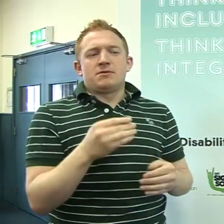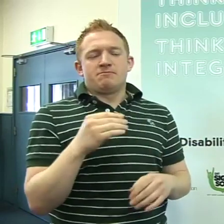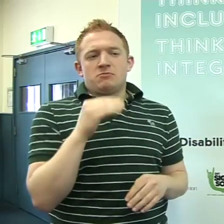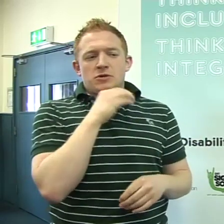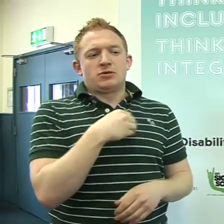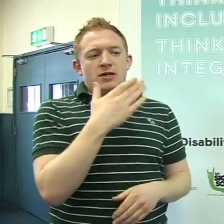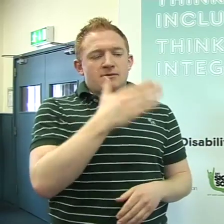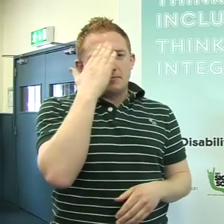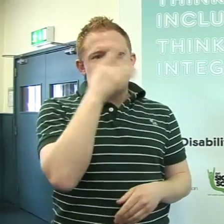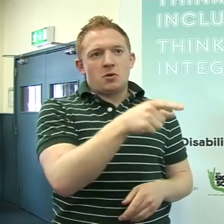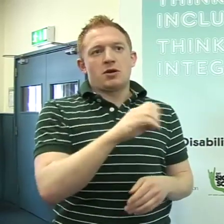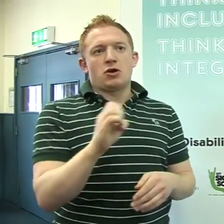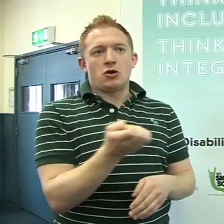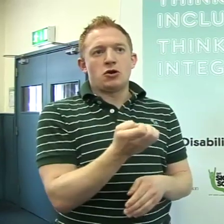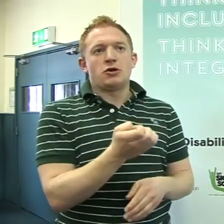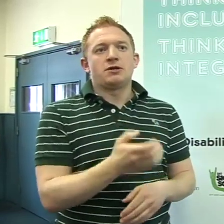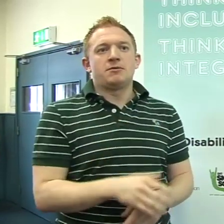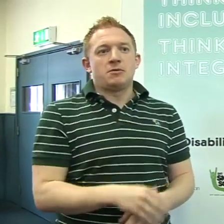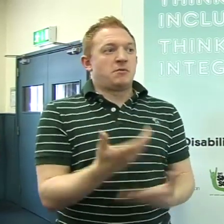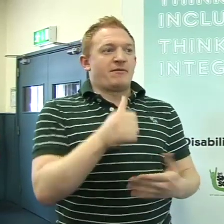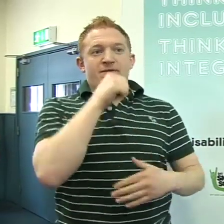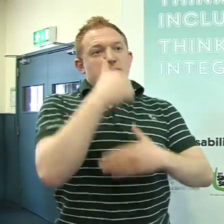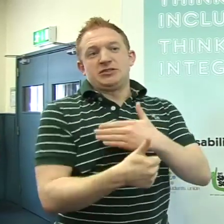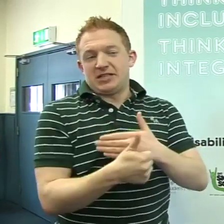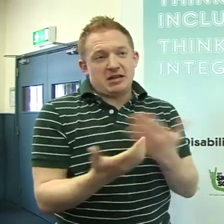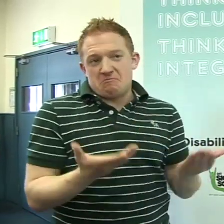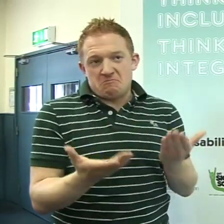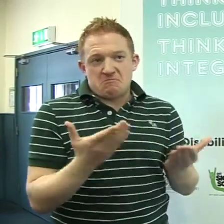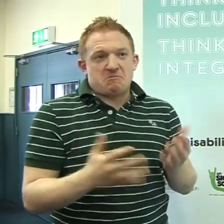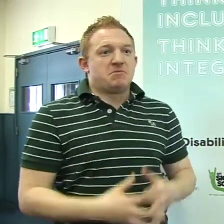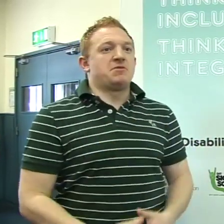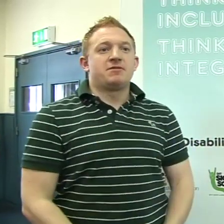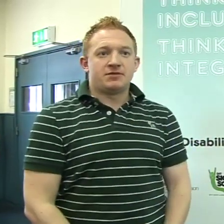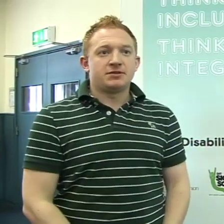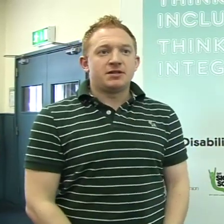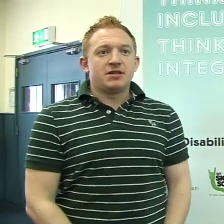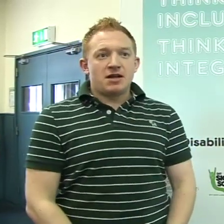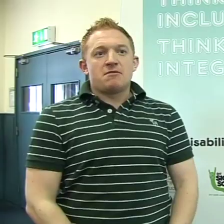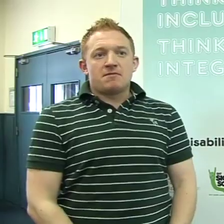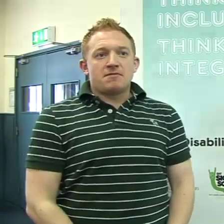need to be studied for exams. It’s really important to let them know earlier on, you know, maybe on your first day, that you’re deaf.